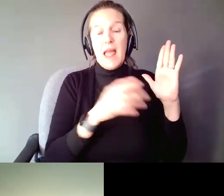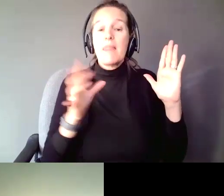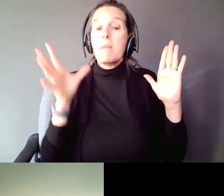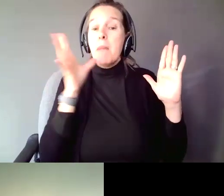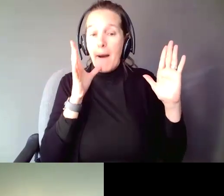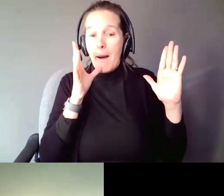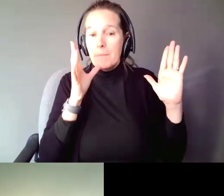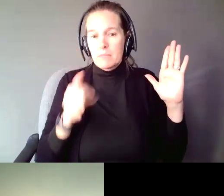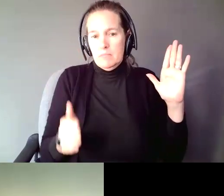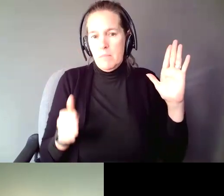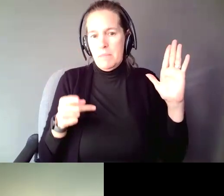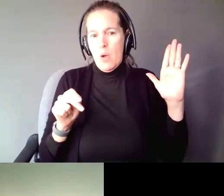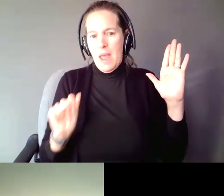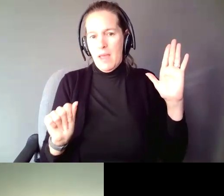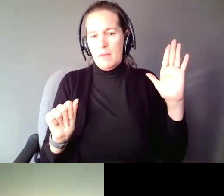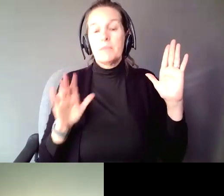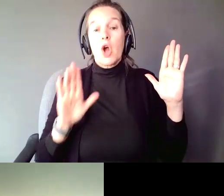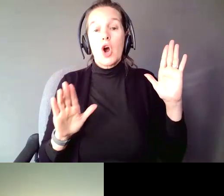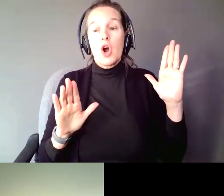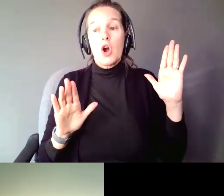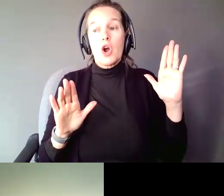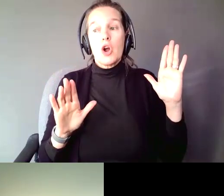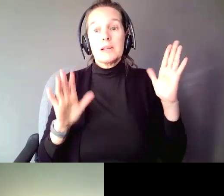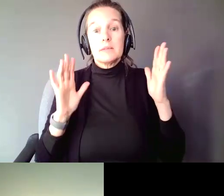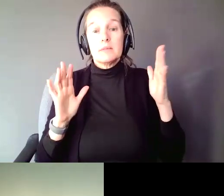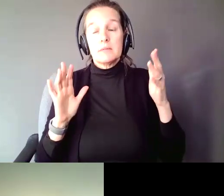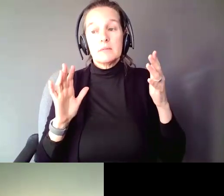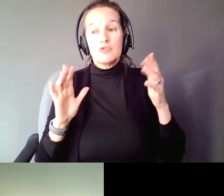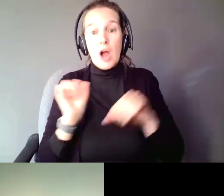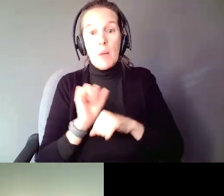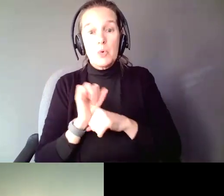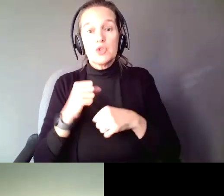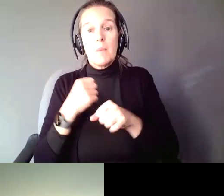her job was to make the decision that Tanya would have made, not necessarily the one mom